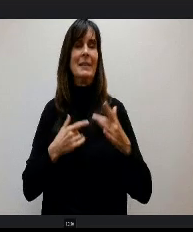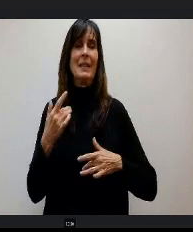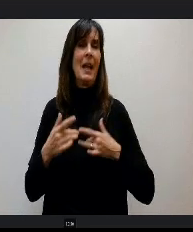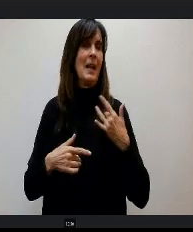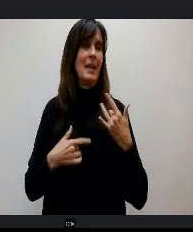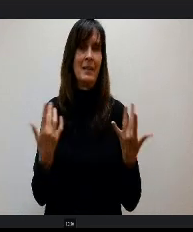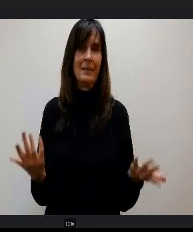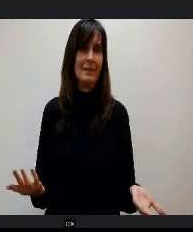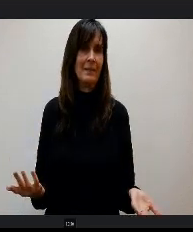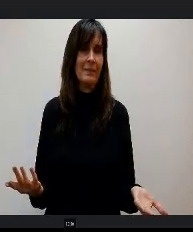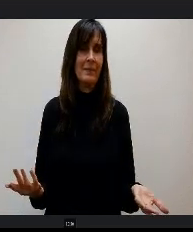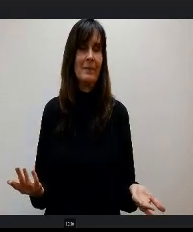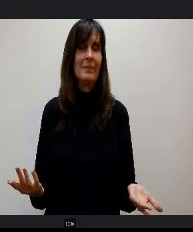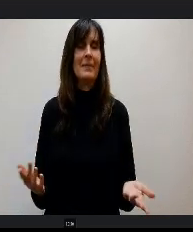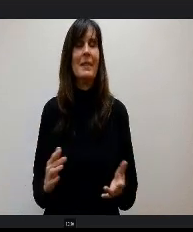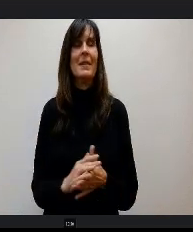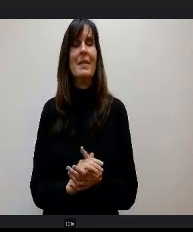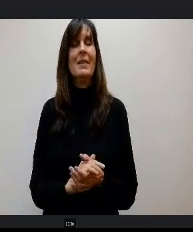int. But really, the thing to keep in mind is that.